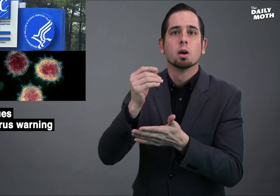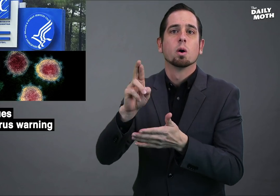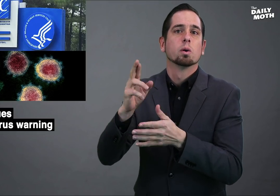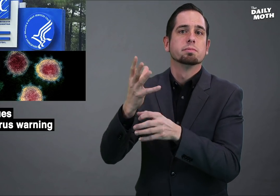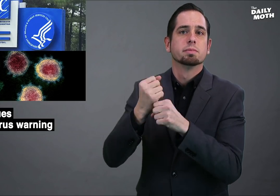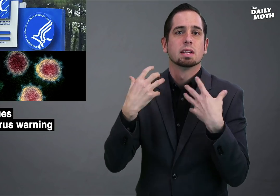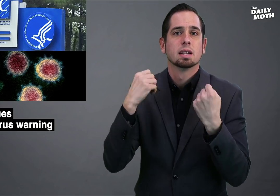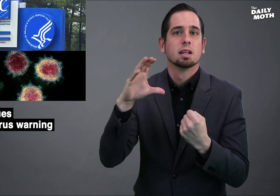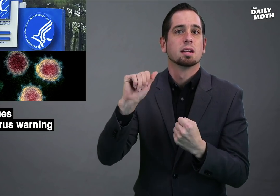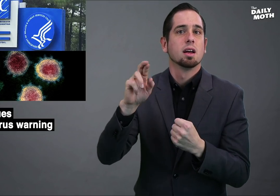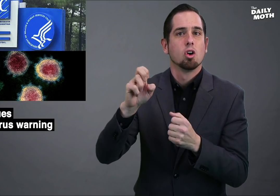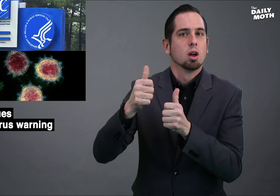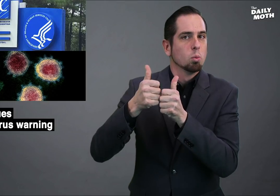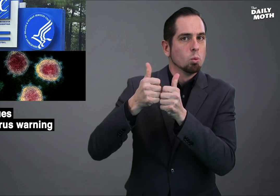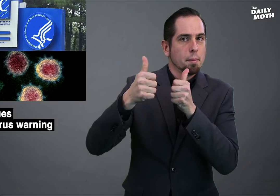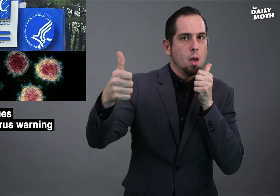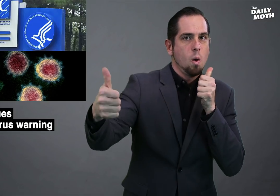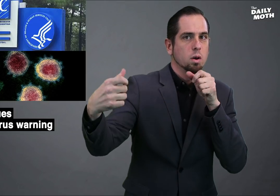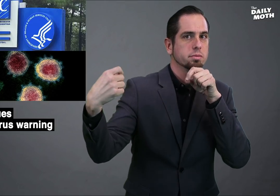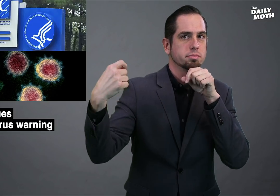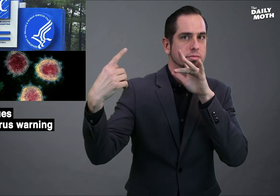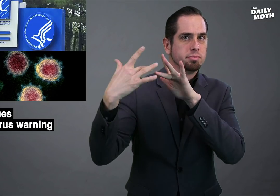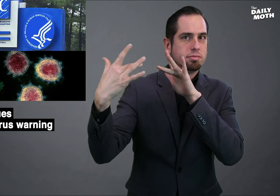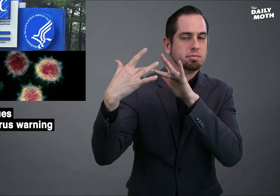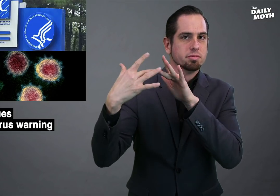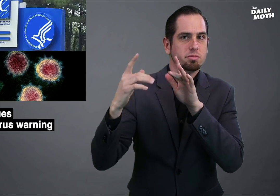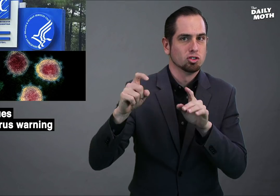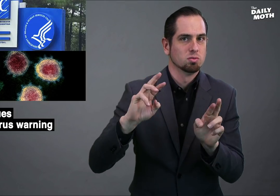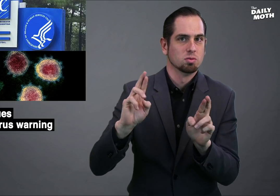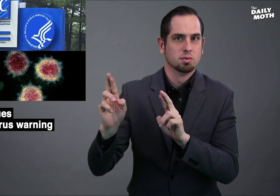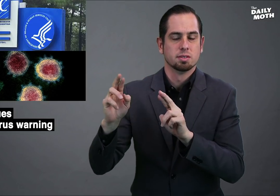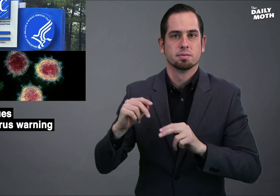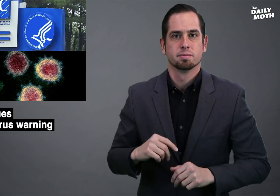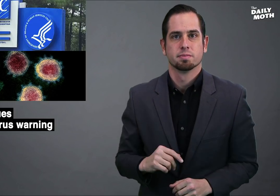or get healthcare remotely.